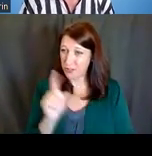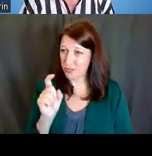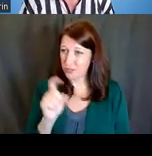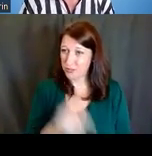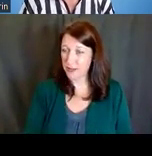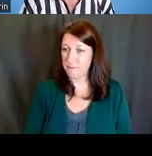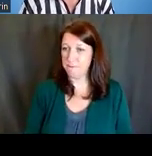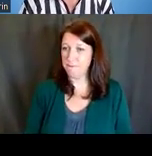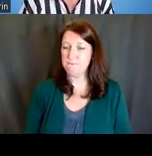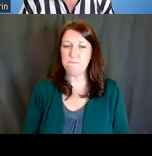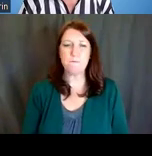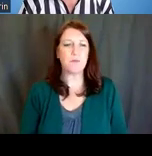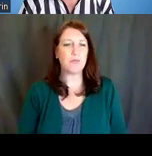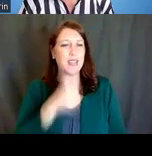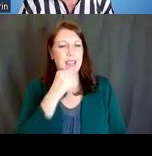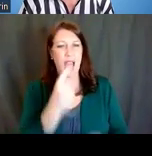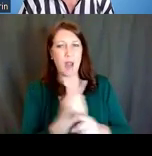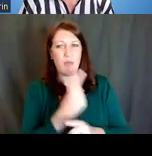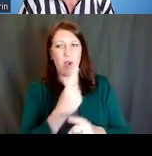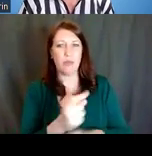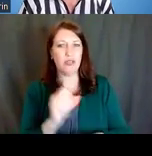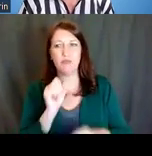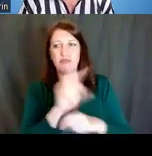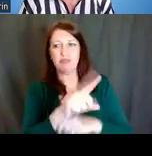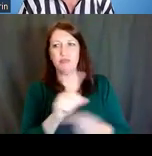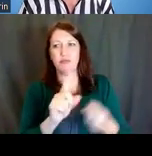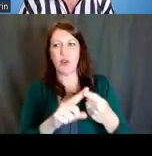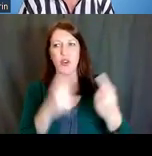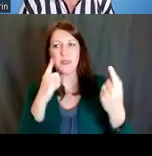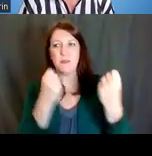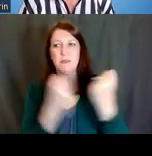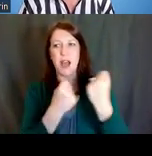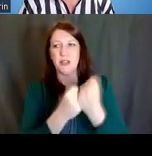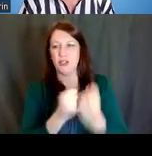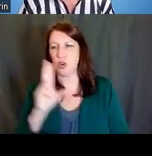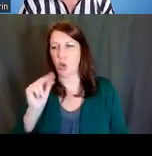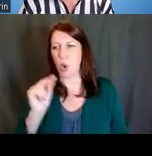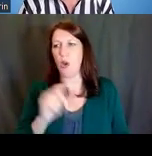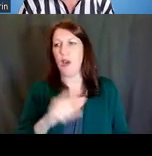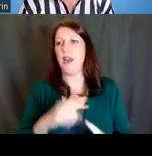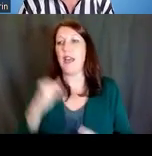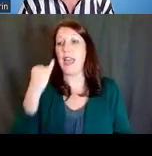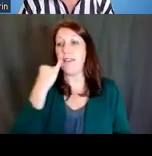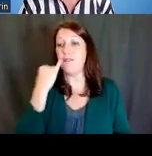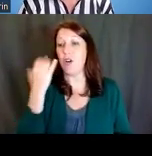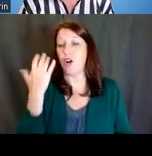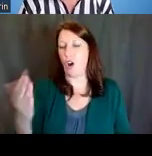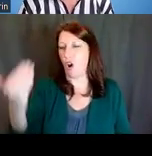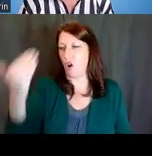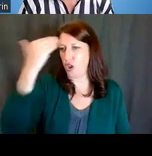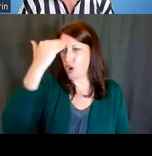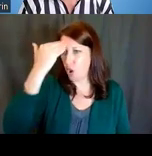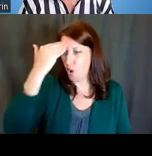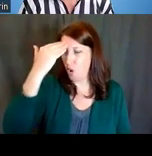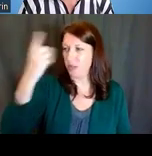to email someone to sponsor you, unless it is that you have been directed to do so,